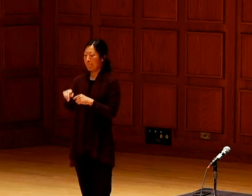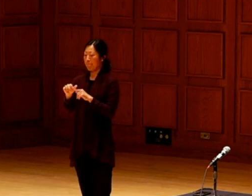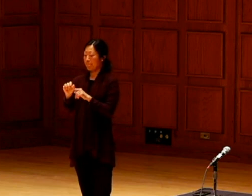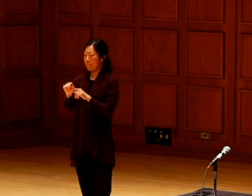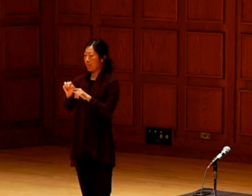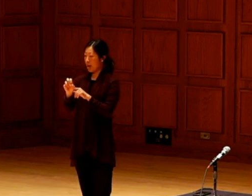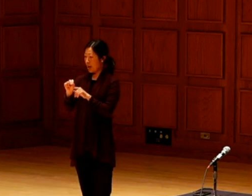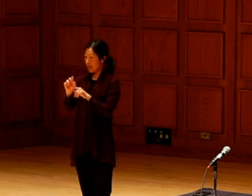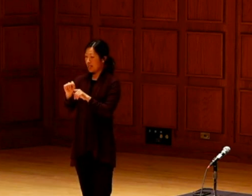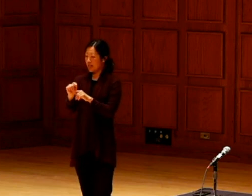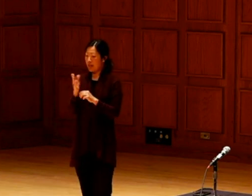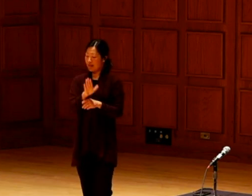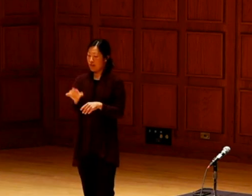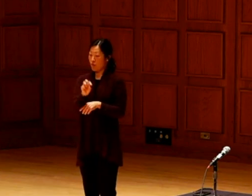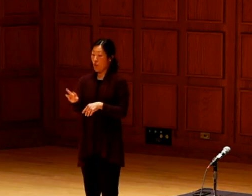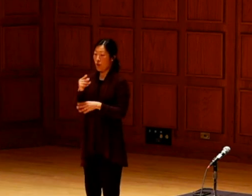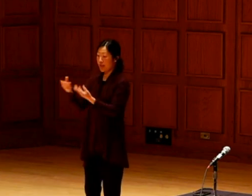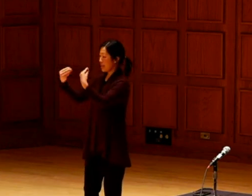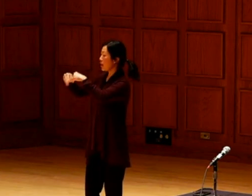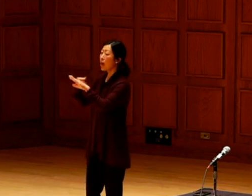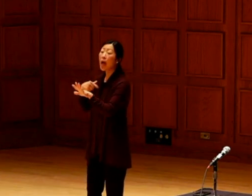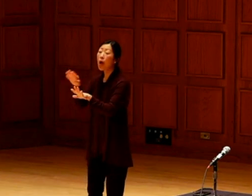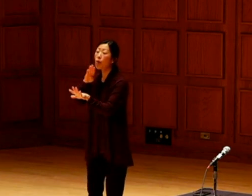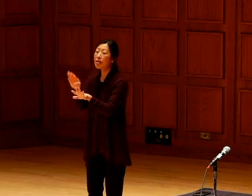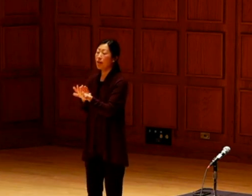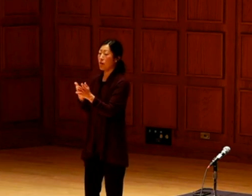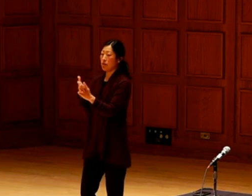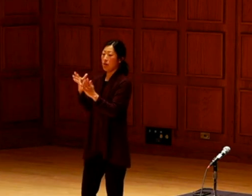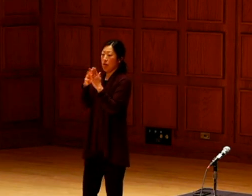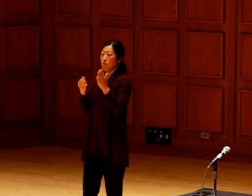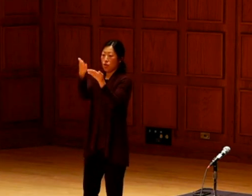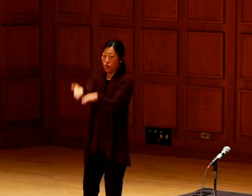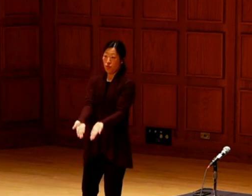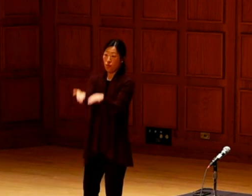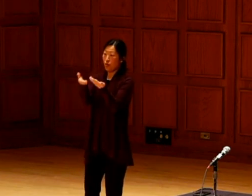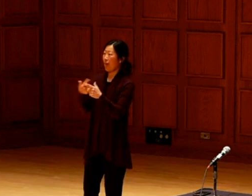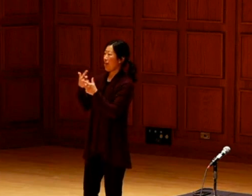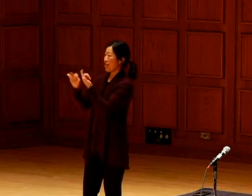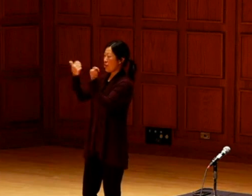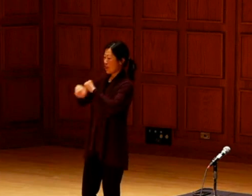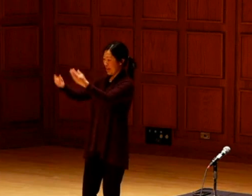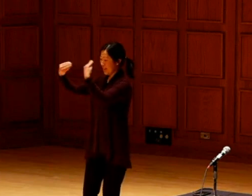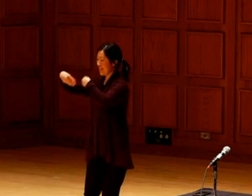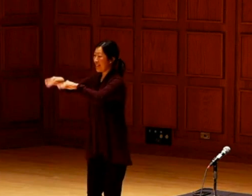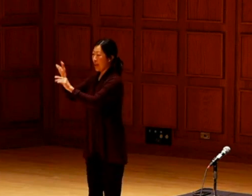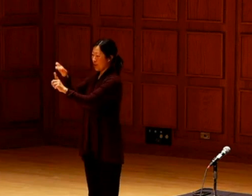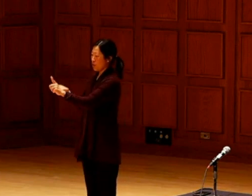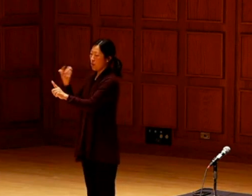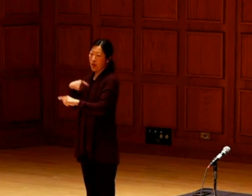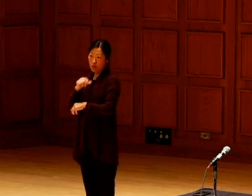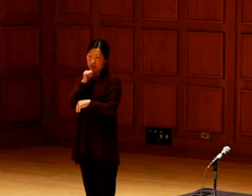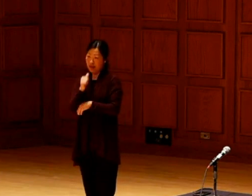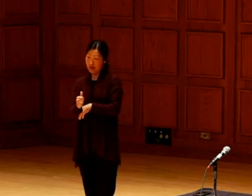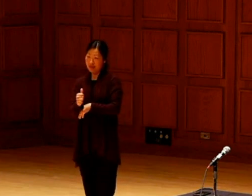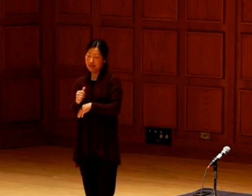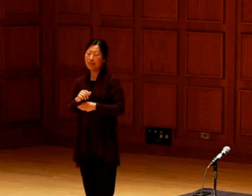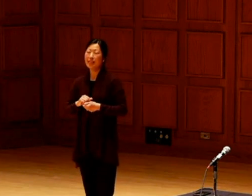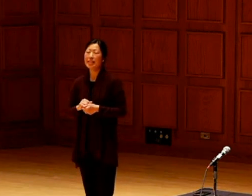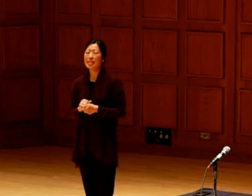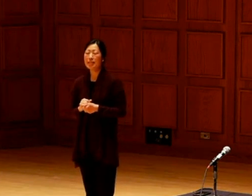I wouldn't turn to any one of you and patent you and then try to sell